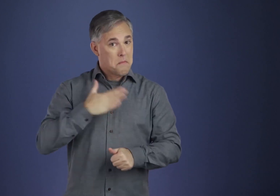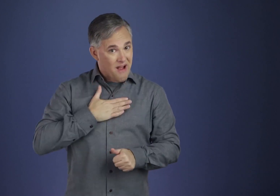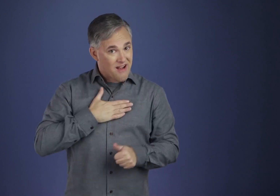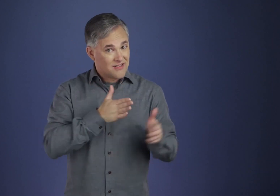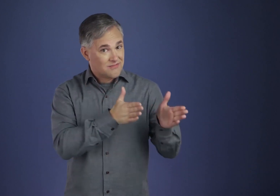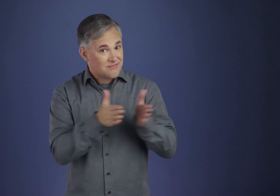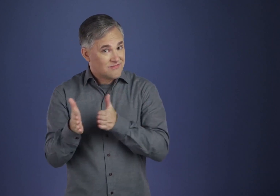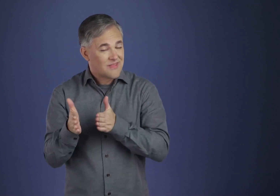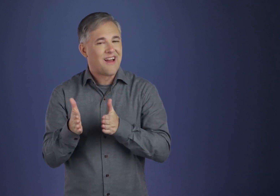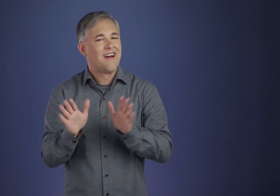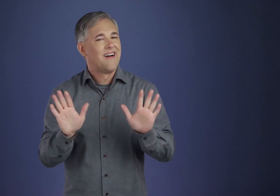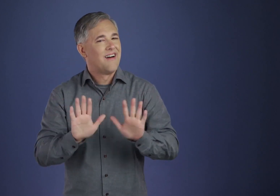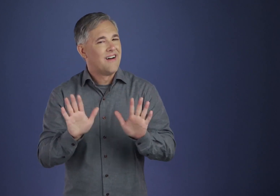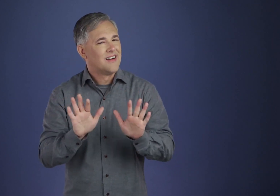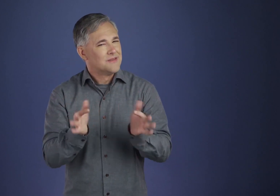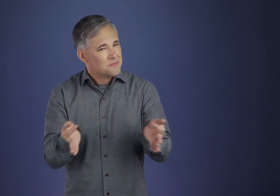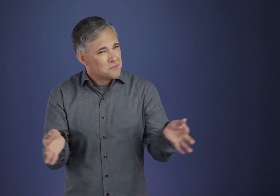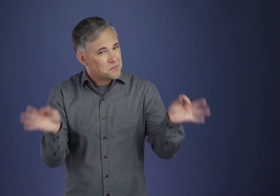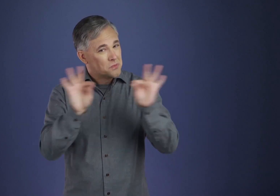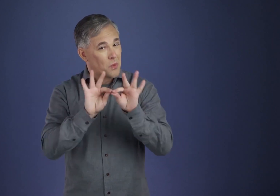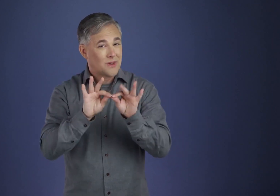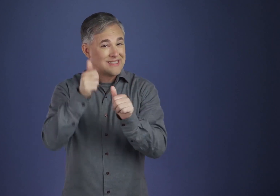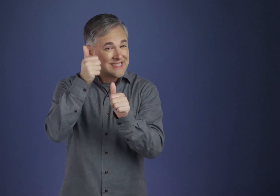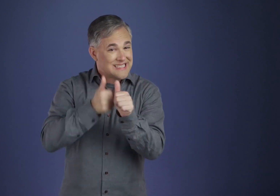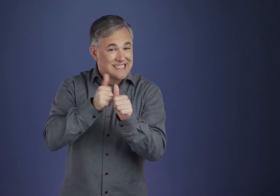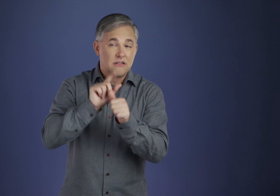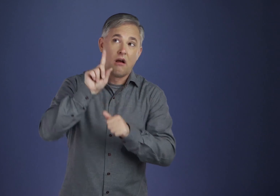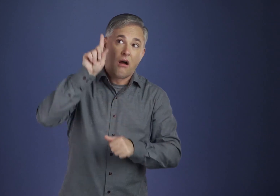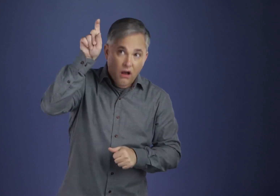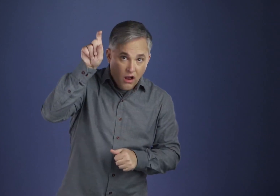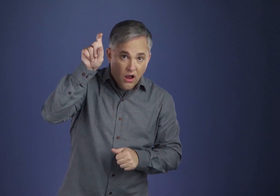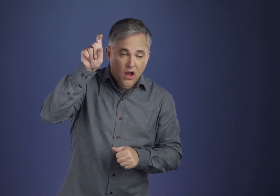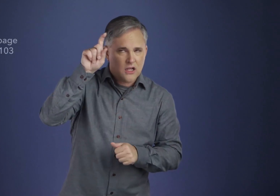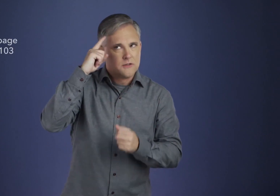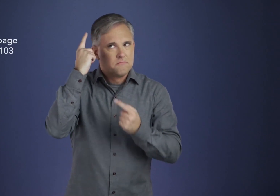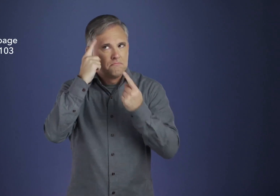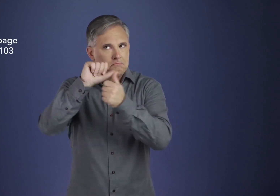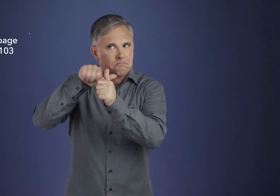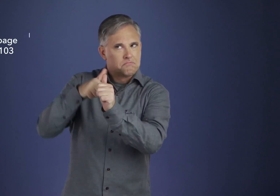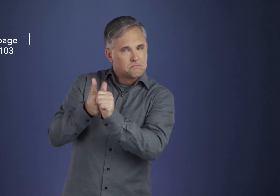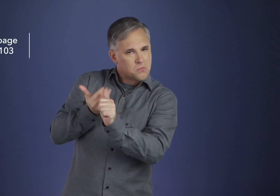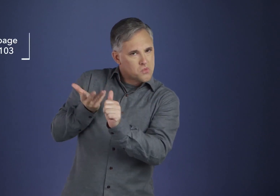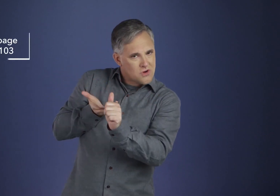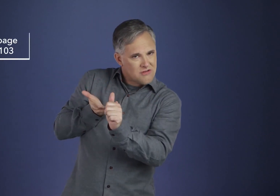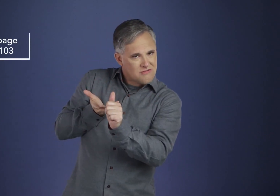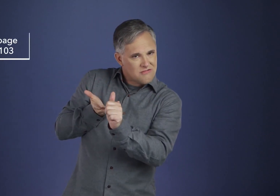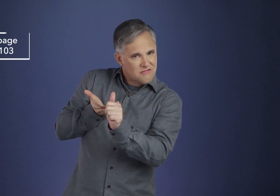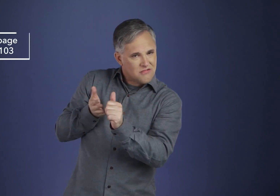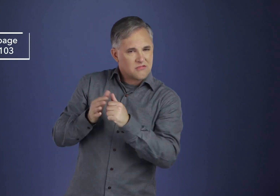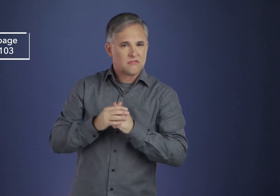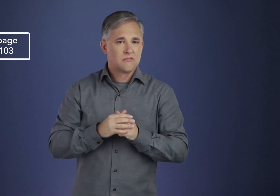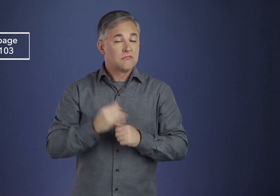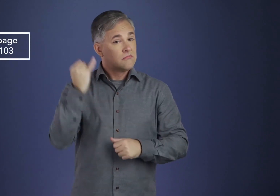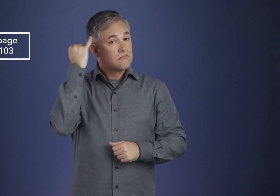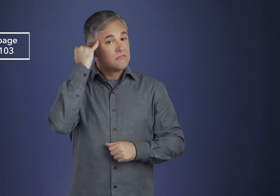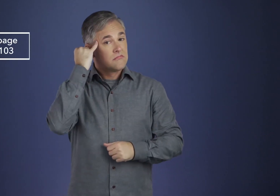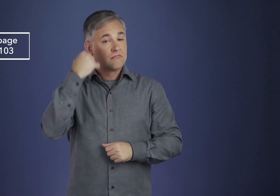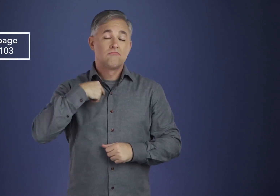As the day goes on, we can pause where situations must be met and decisions made, and renew the simple request: